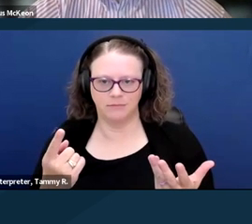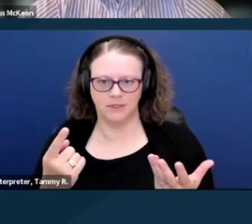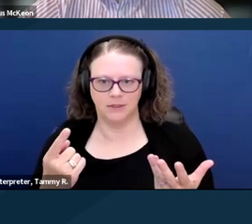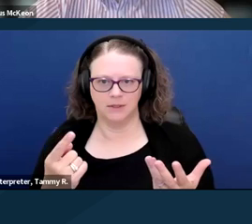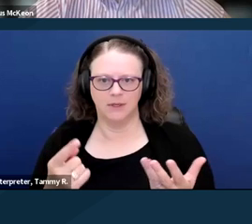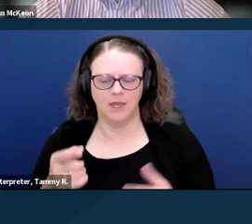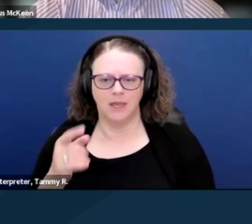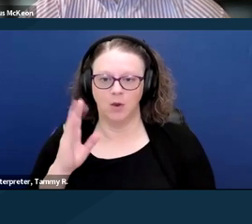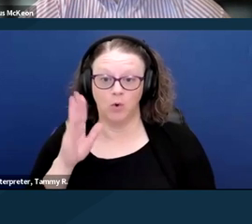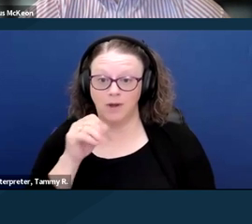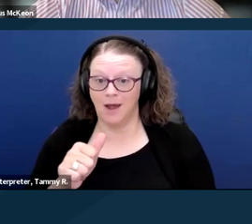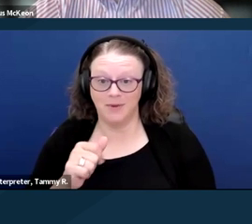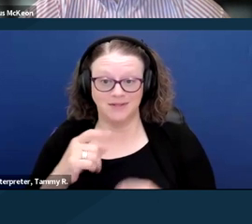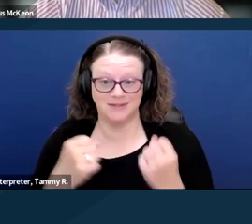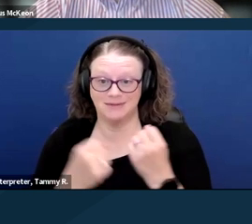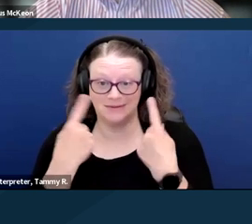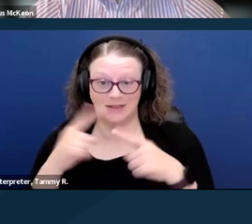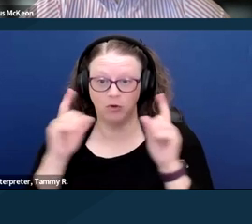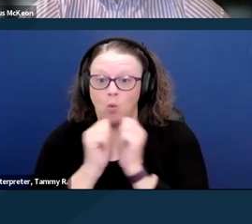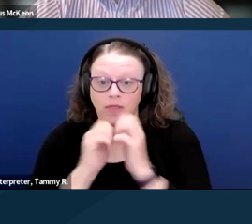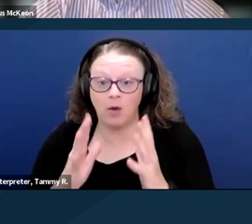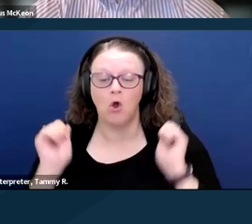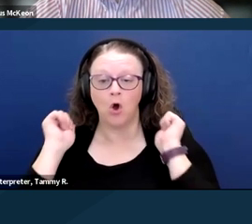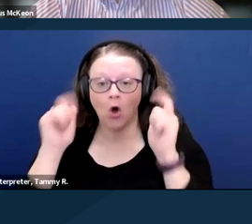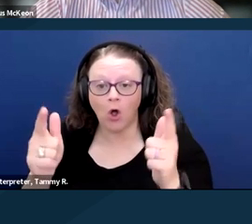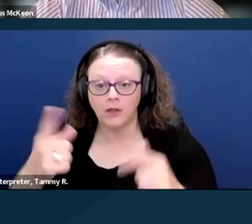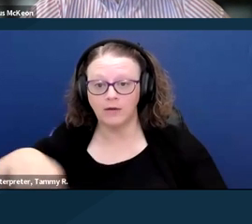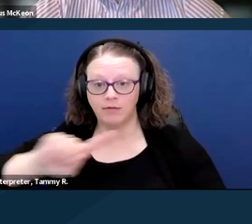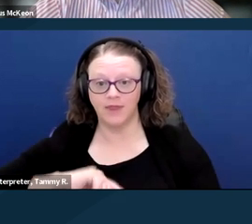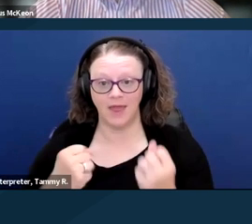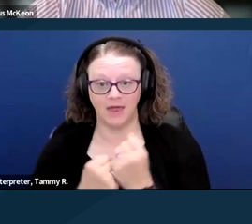without all of the advocacy from folks, like the folks on this call today.